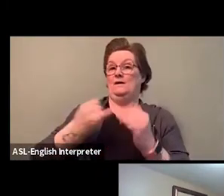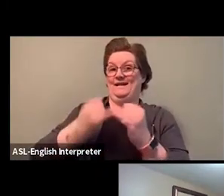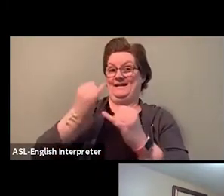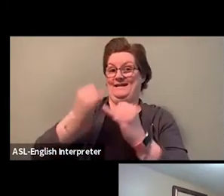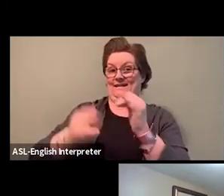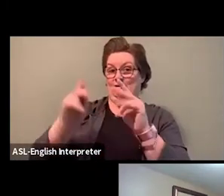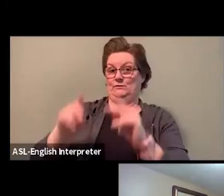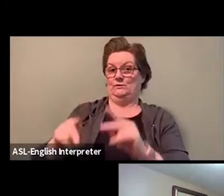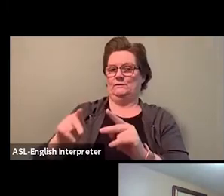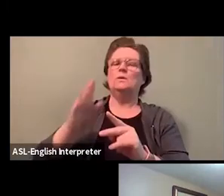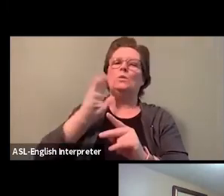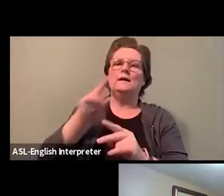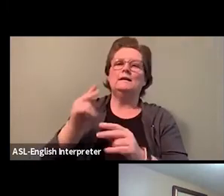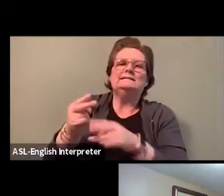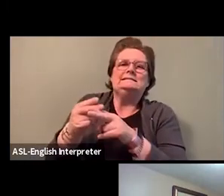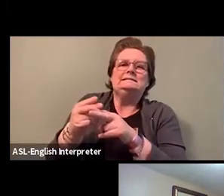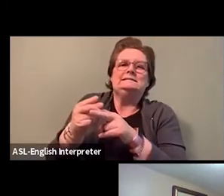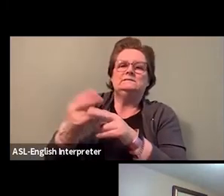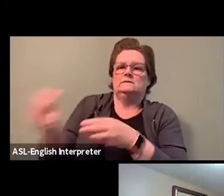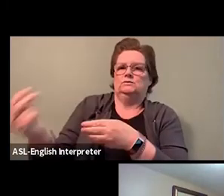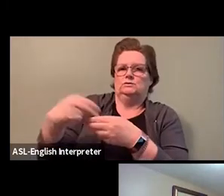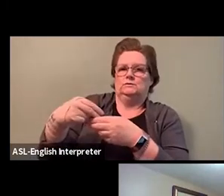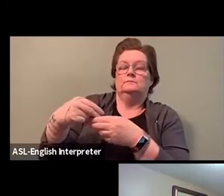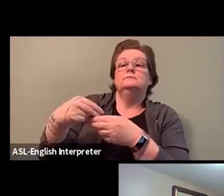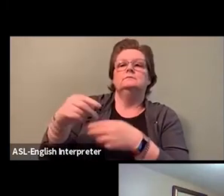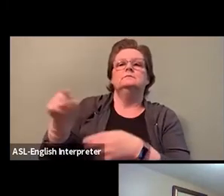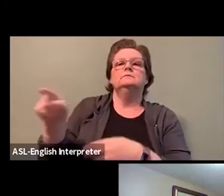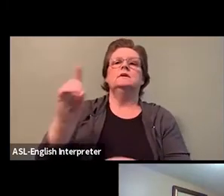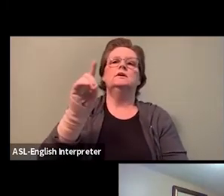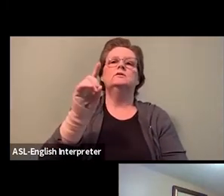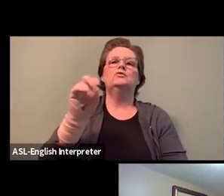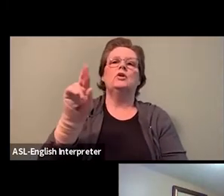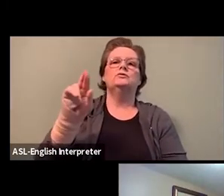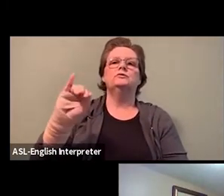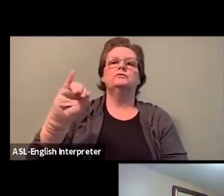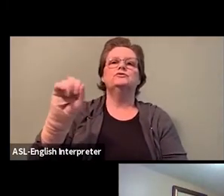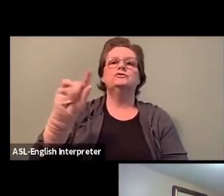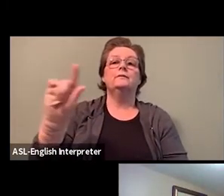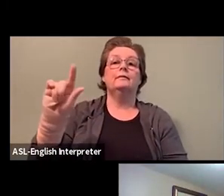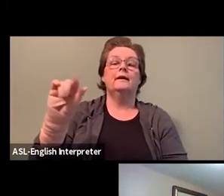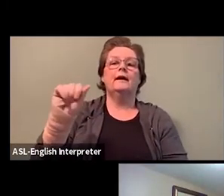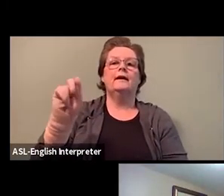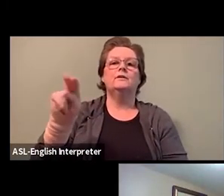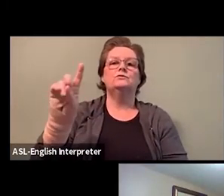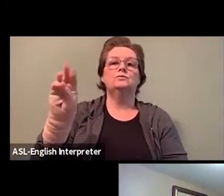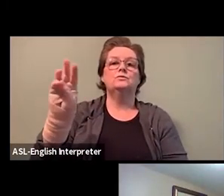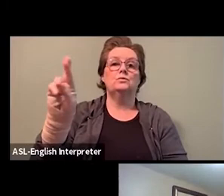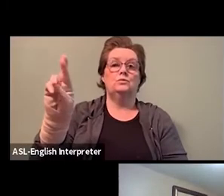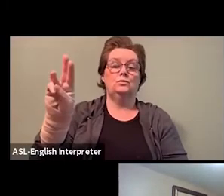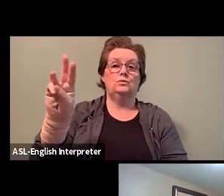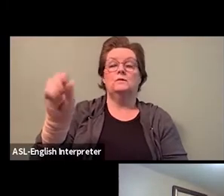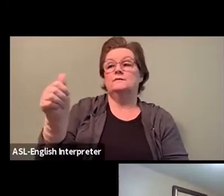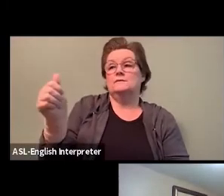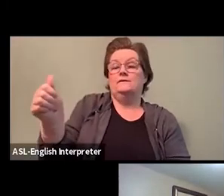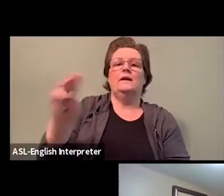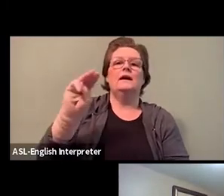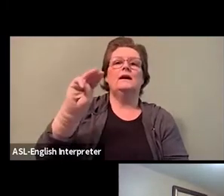Dr. Jill Andrew. Dr. Jill Andrew is the MPP for the Ontario Legislature,